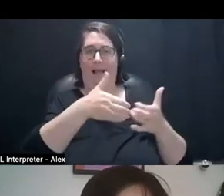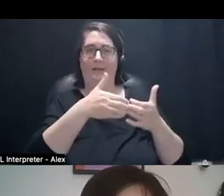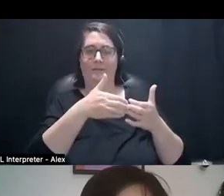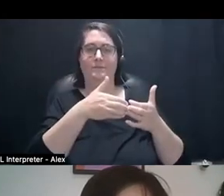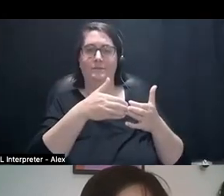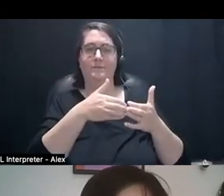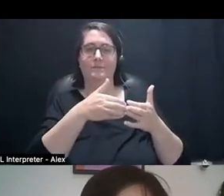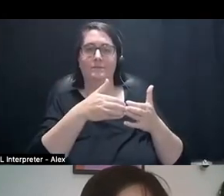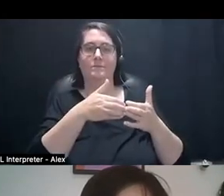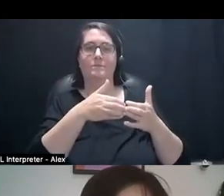and, trigger warning,